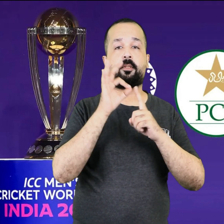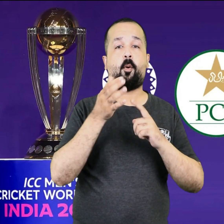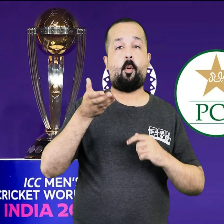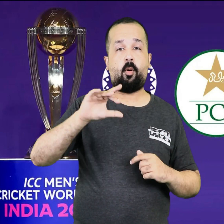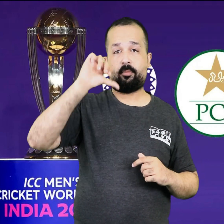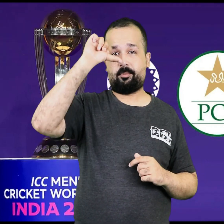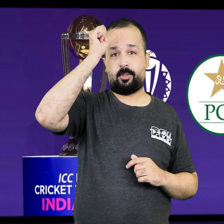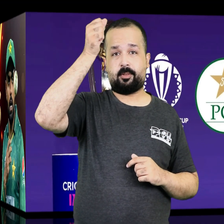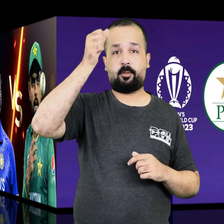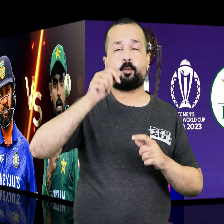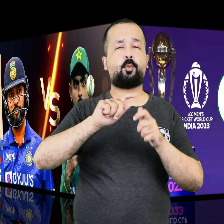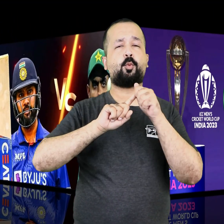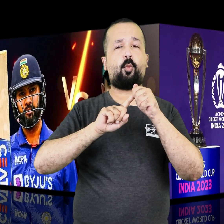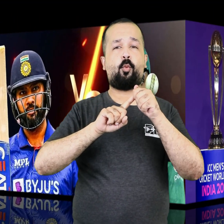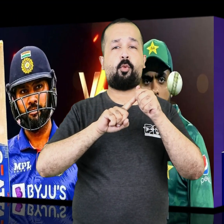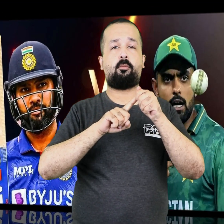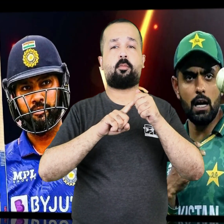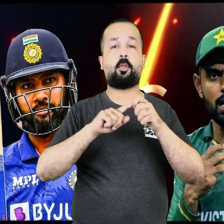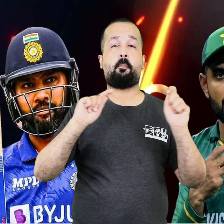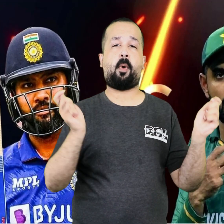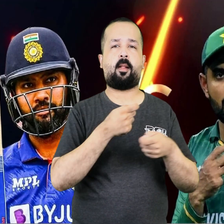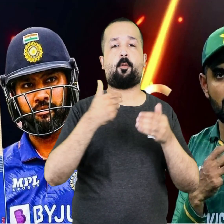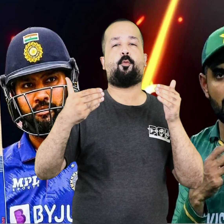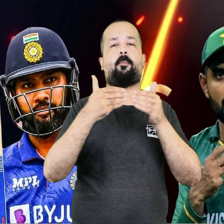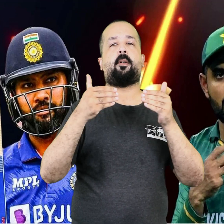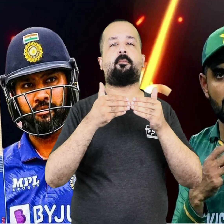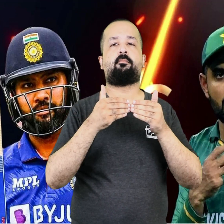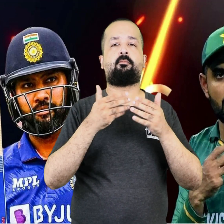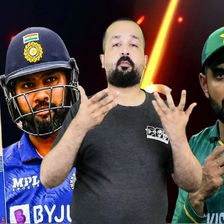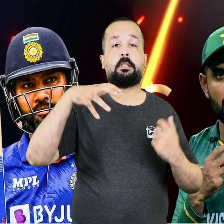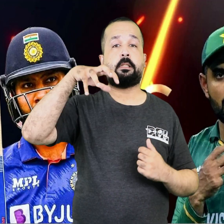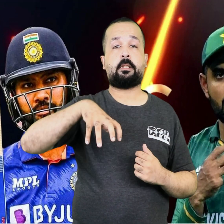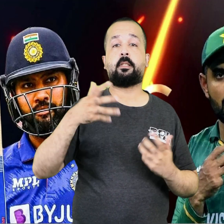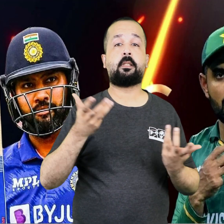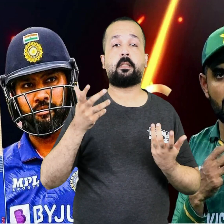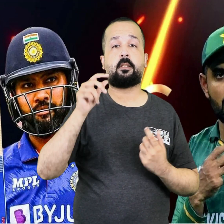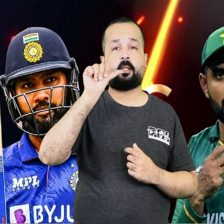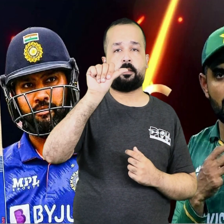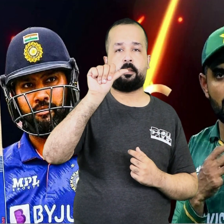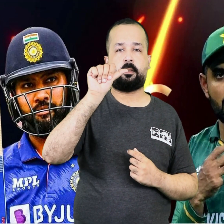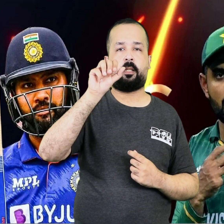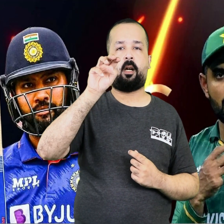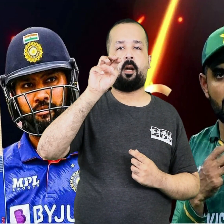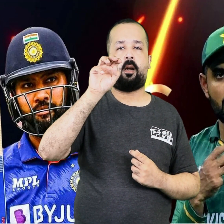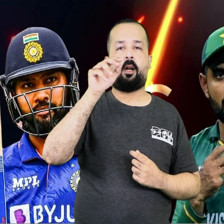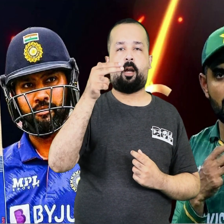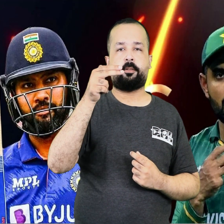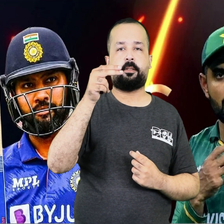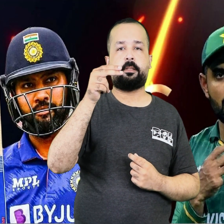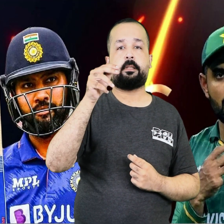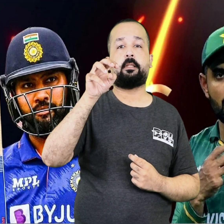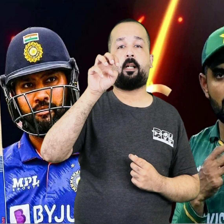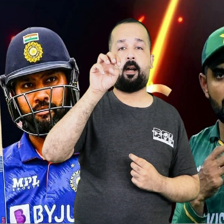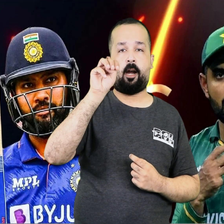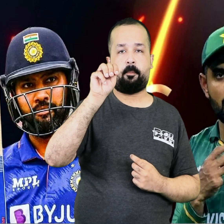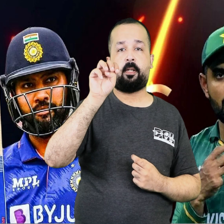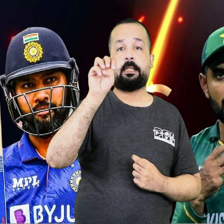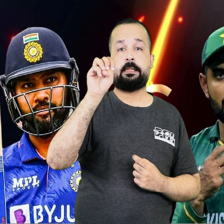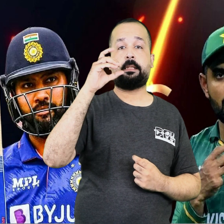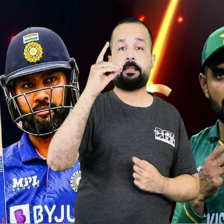On October 14, Pakistan and India will play their most important match in Ahmedabad.